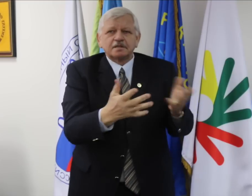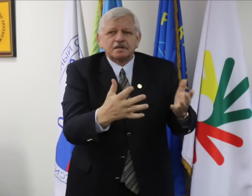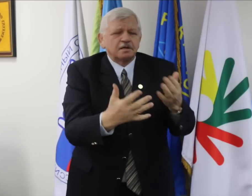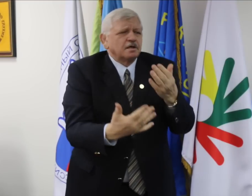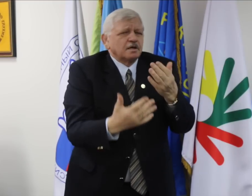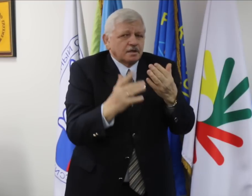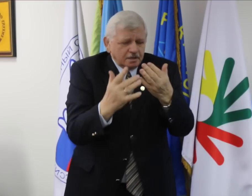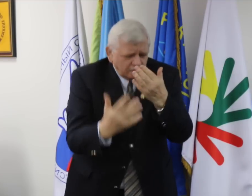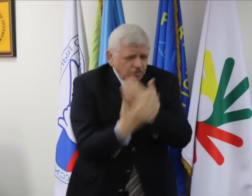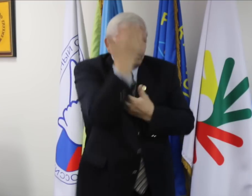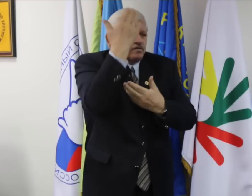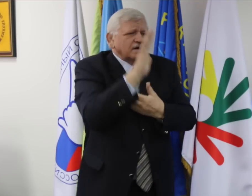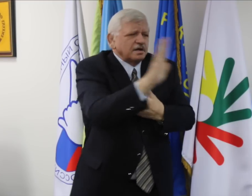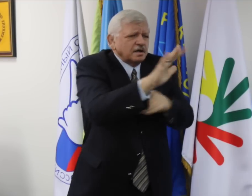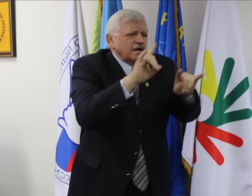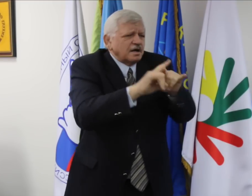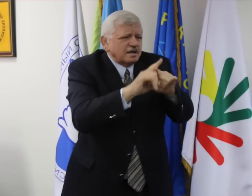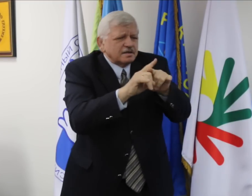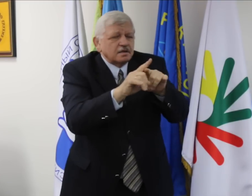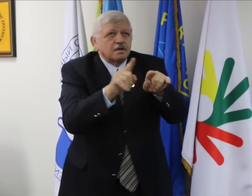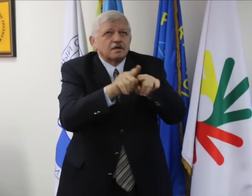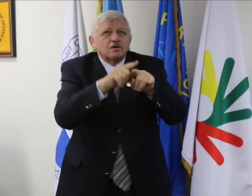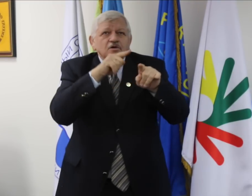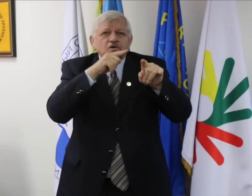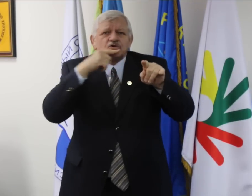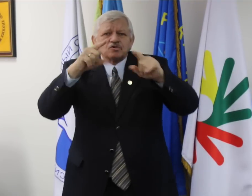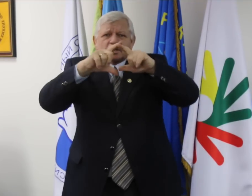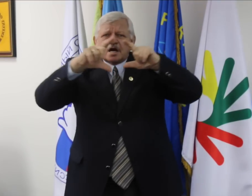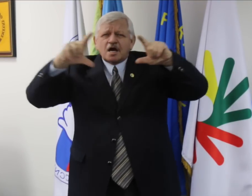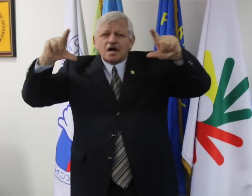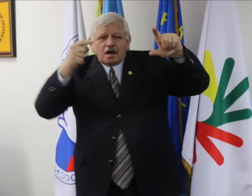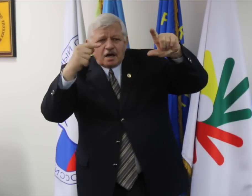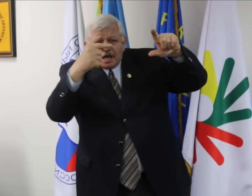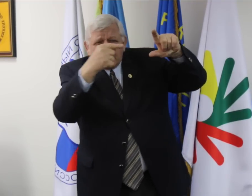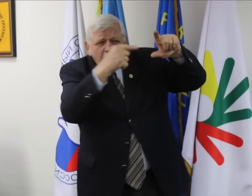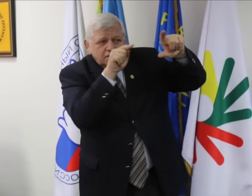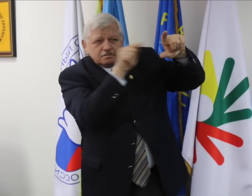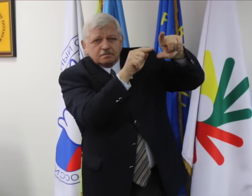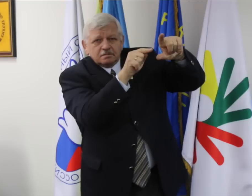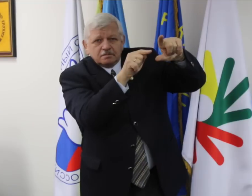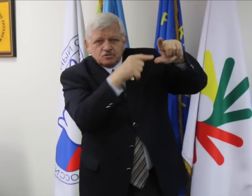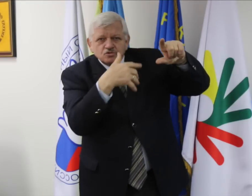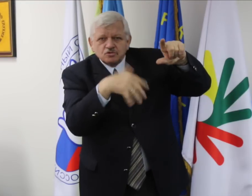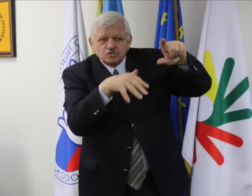One of them asked why in Khanty-Mansiysk, what was so special about it?